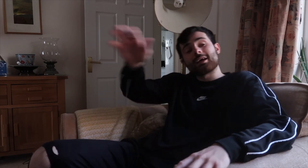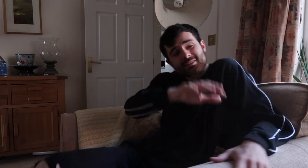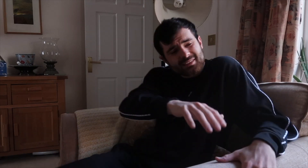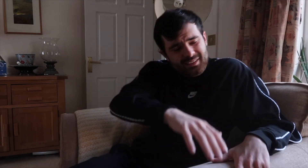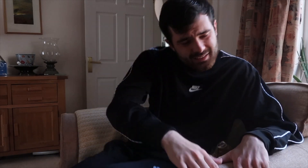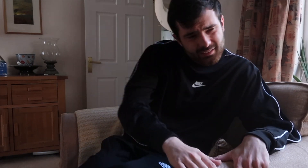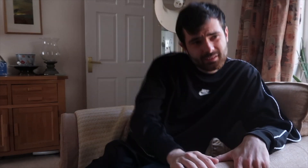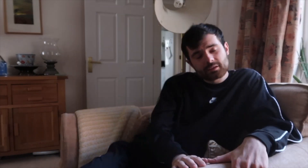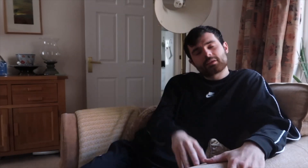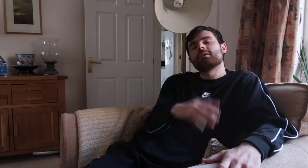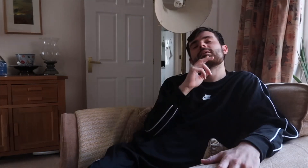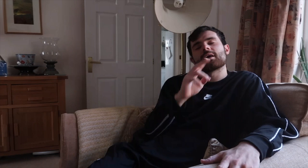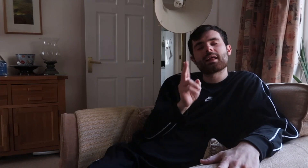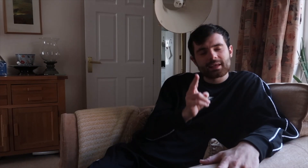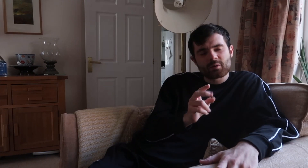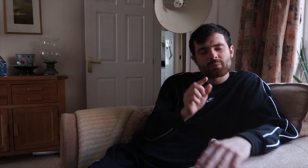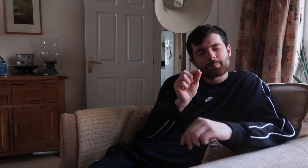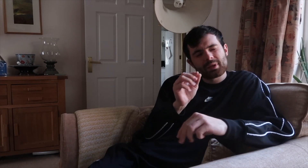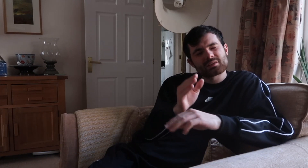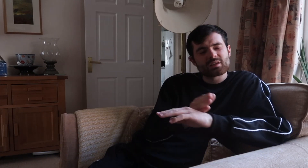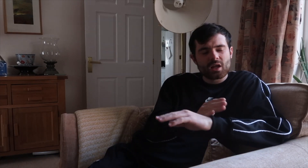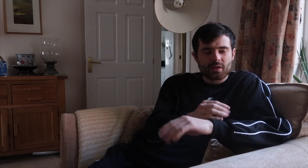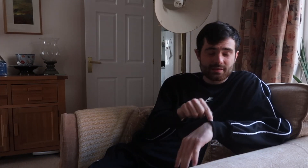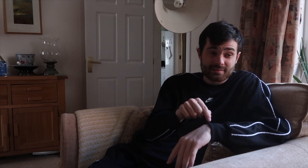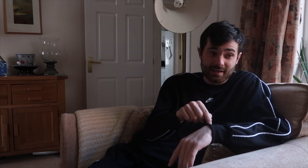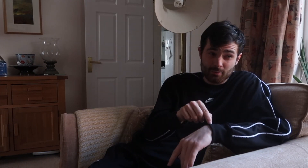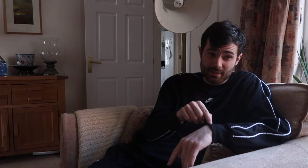Dad.... Can you say that again but slowly this time please?